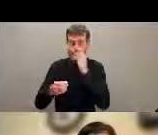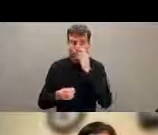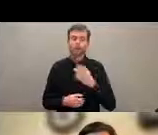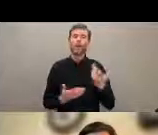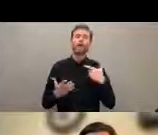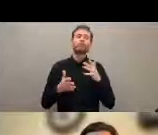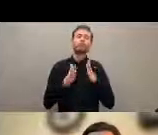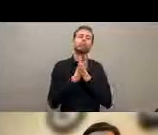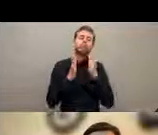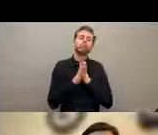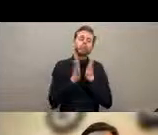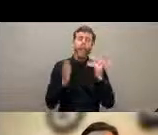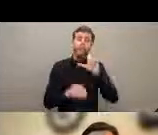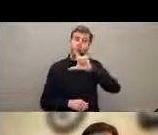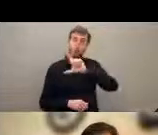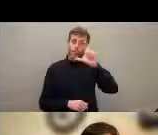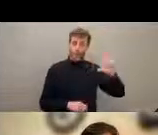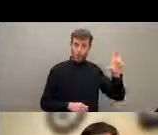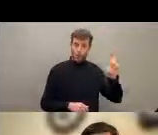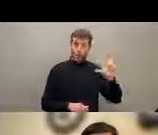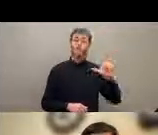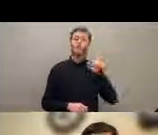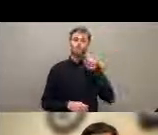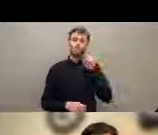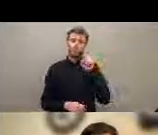Nepal and Asia. And if you look at the whole dynamics